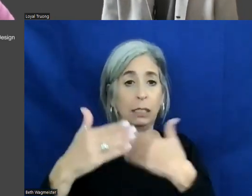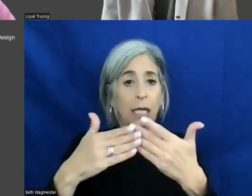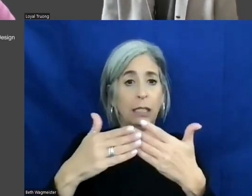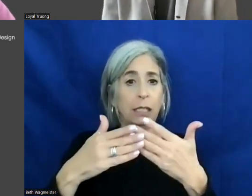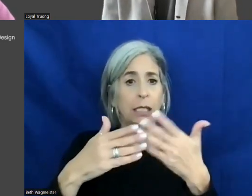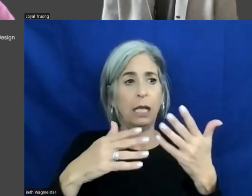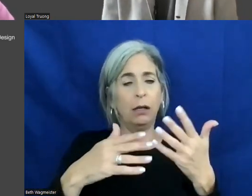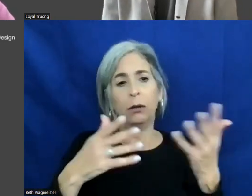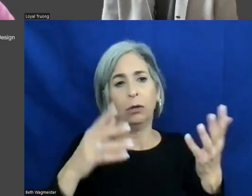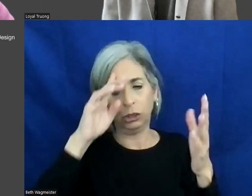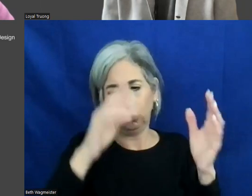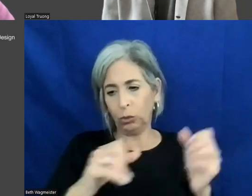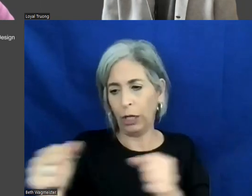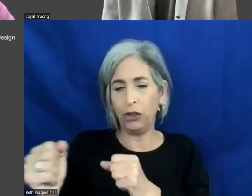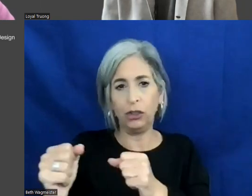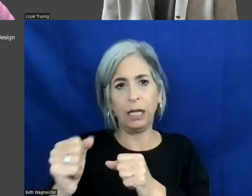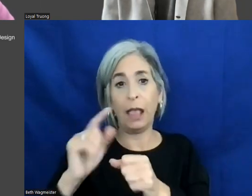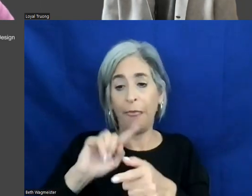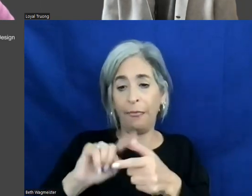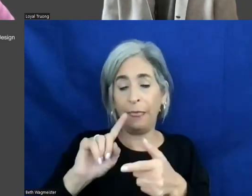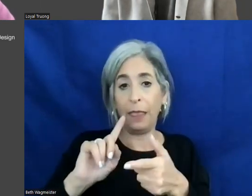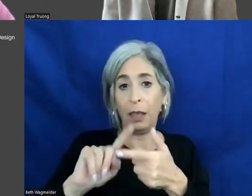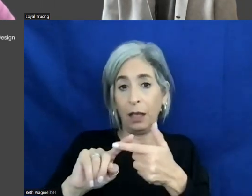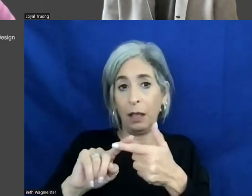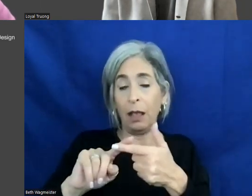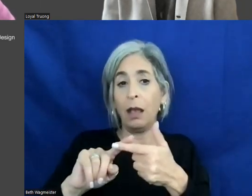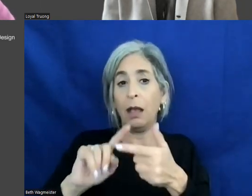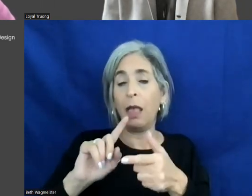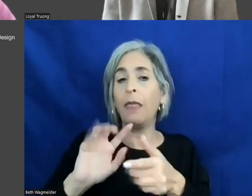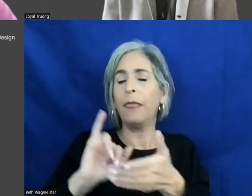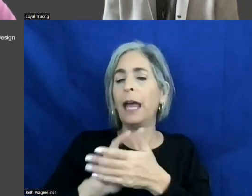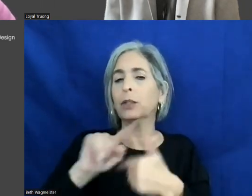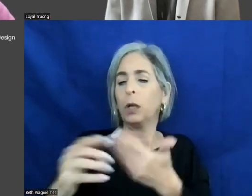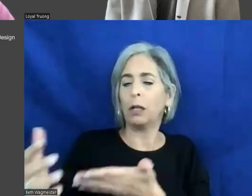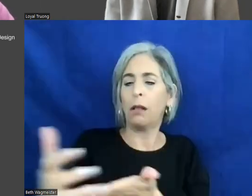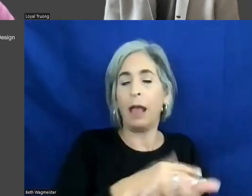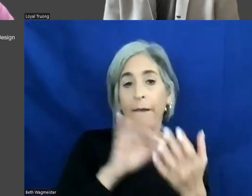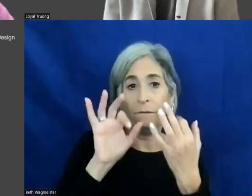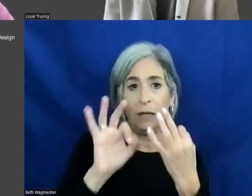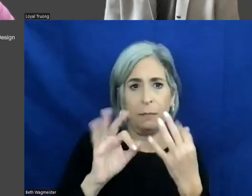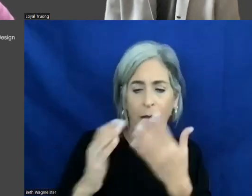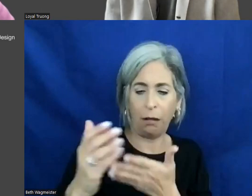that's where you collect, you know, your feedback, your interview, you collect that data to really